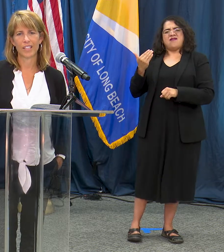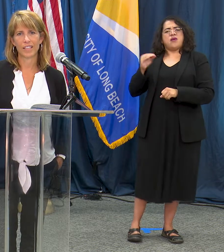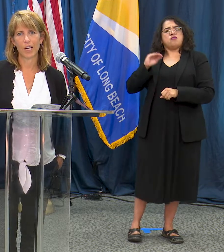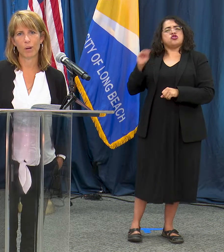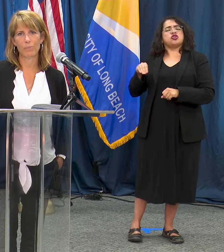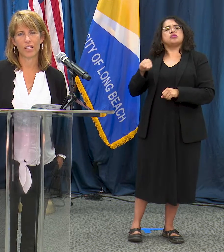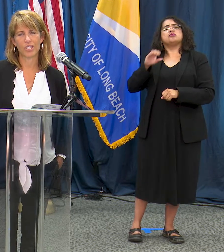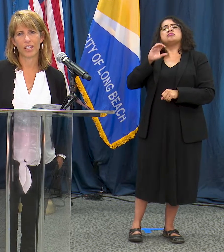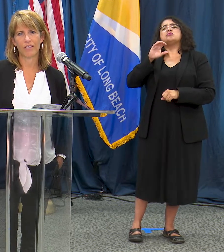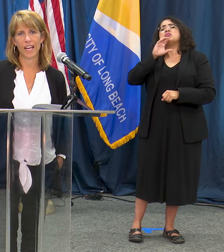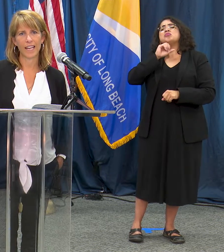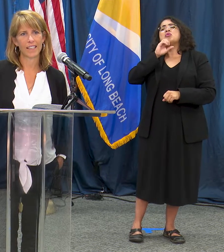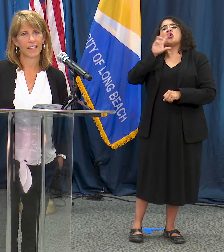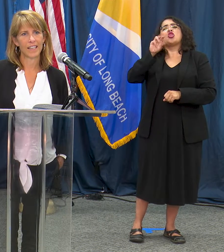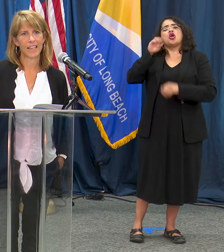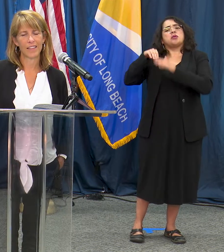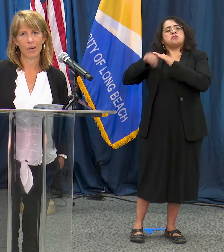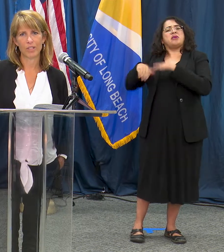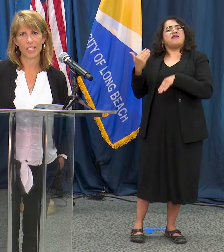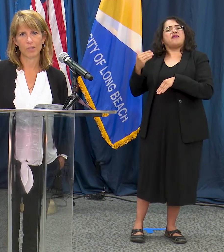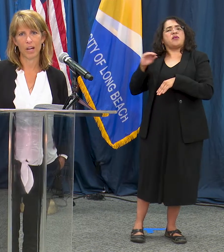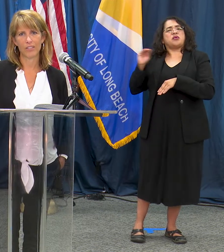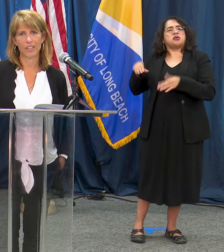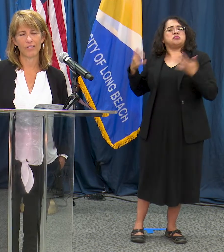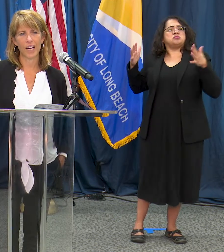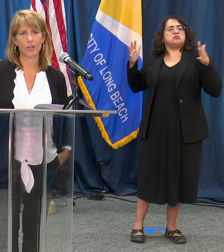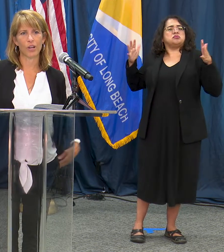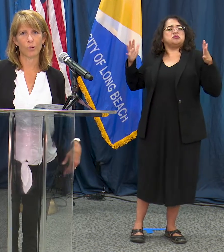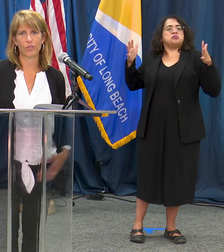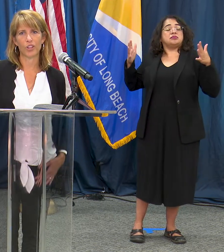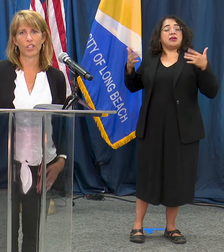the entire population if that, we're testing positive. Now it's almost a third